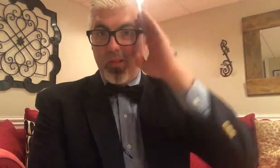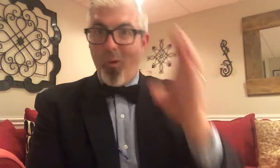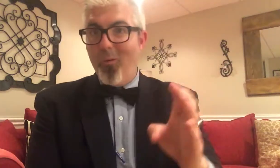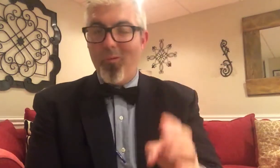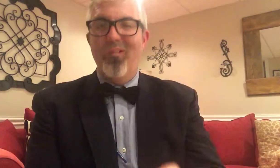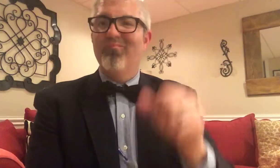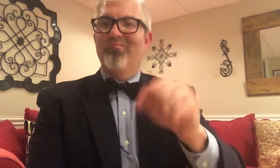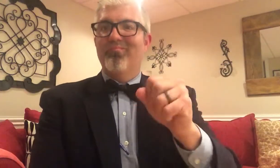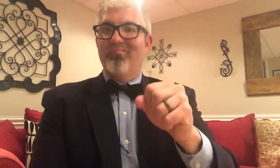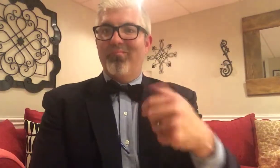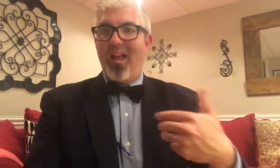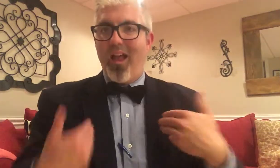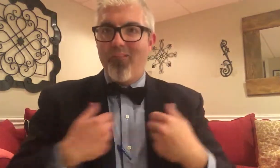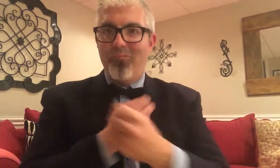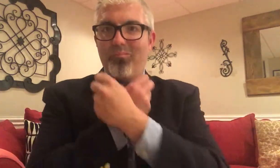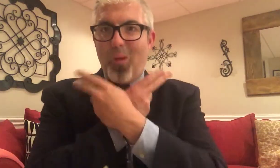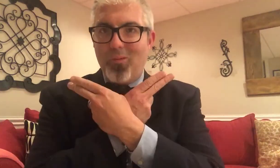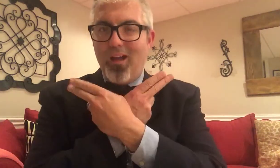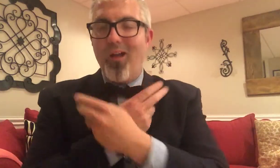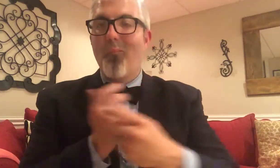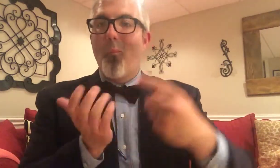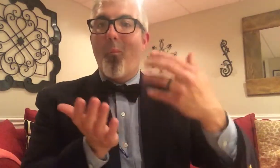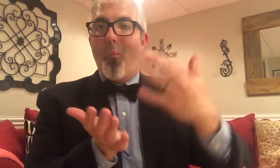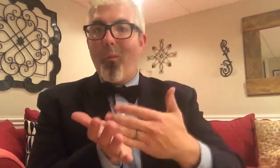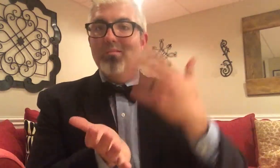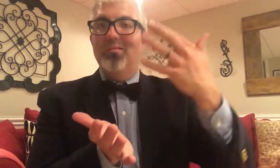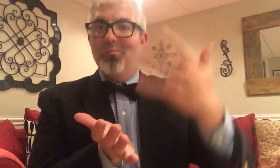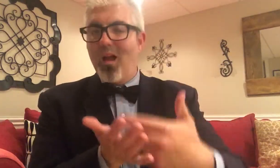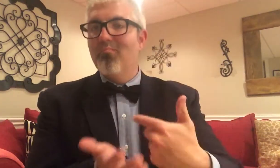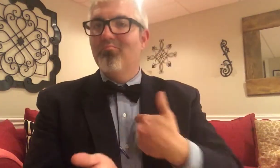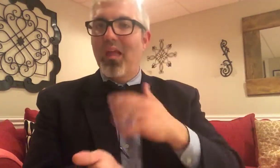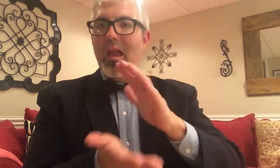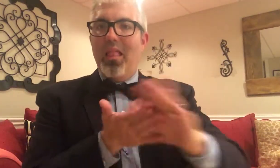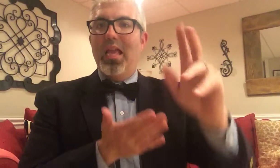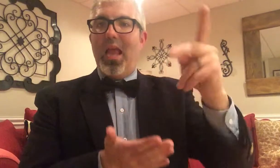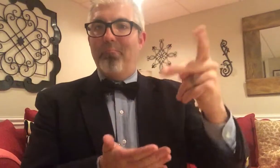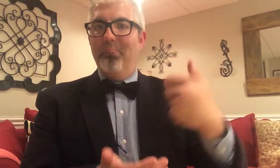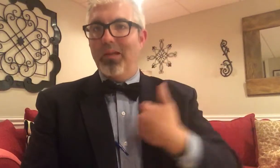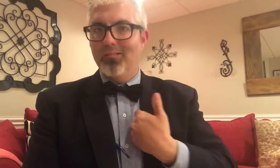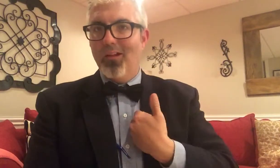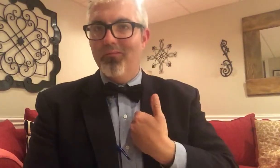HELLO! YES, I HAVE A BOWTIE. ONCE IN A WHILE, I CLEAN UP NICE, MYSELF.